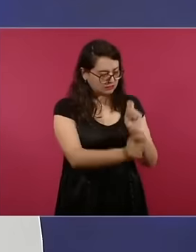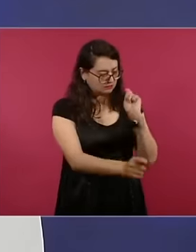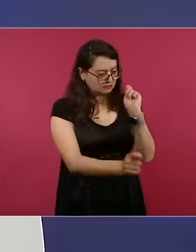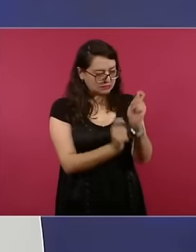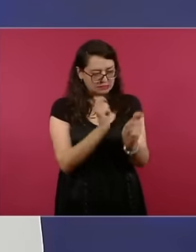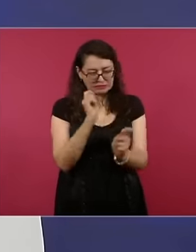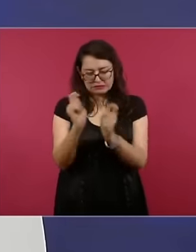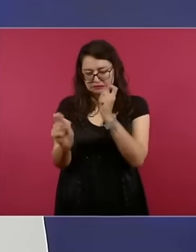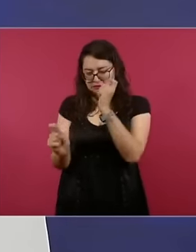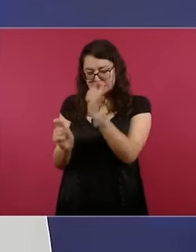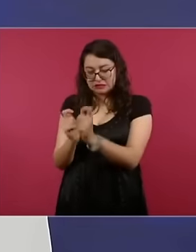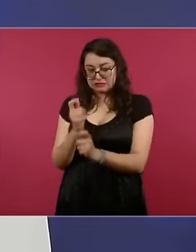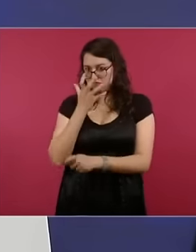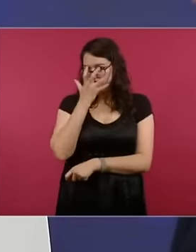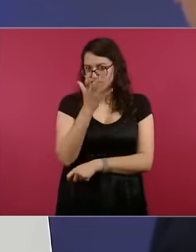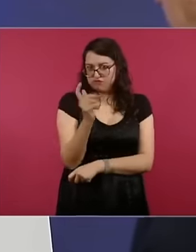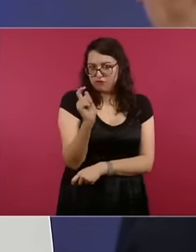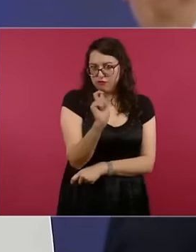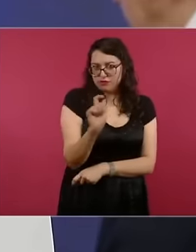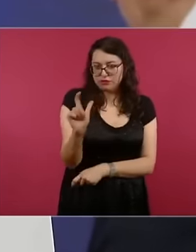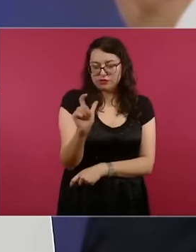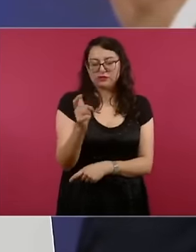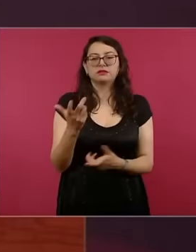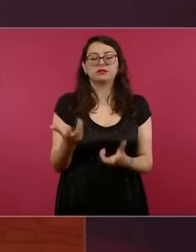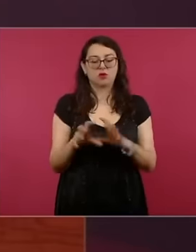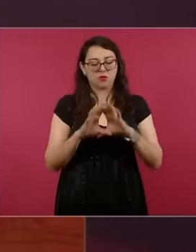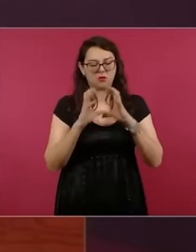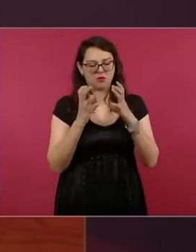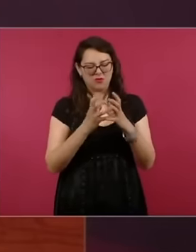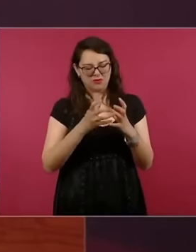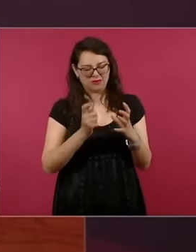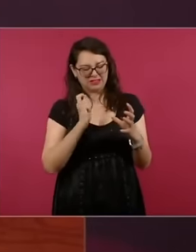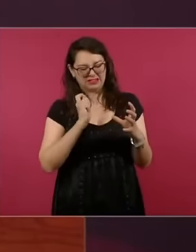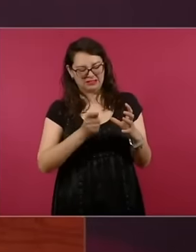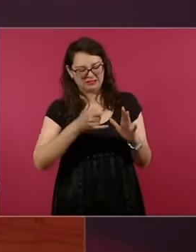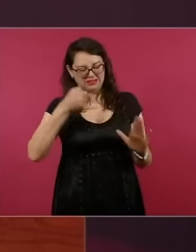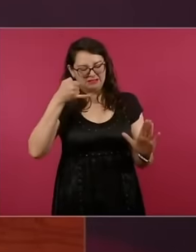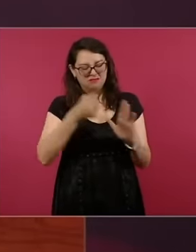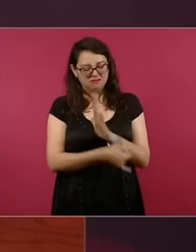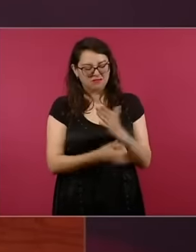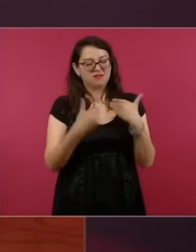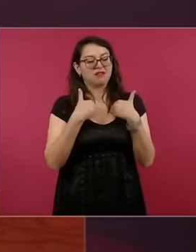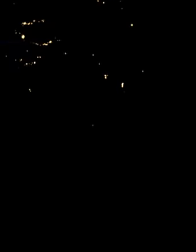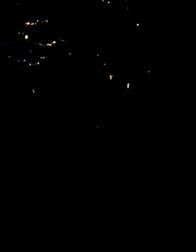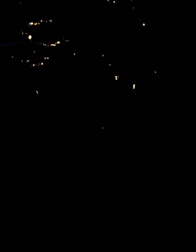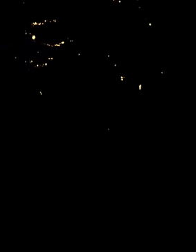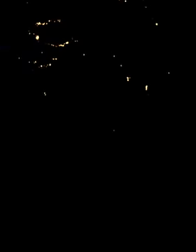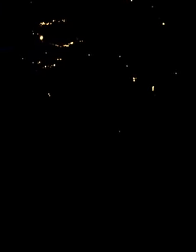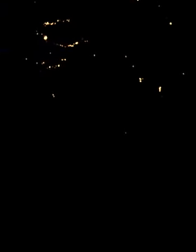we deepen our understanding of the world and the universe, we enrich our culture and improve